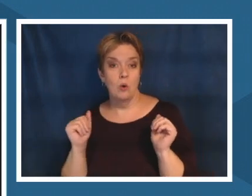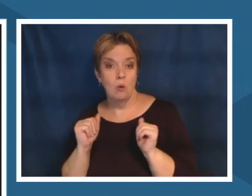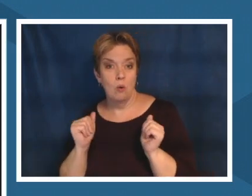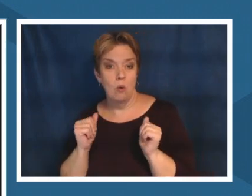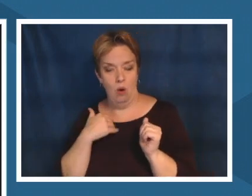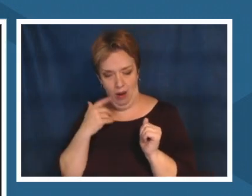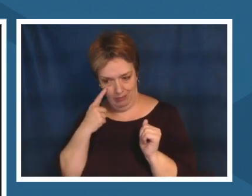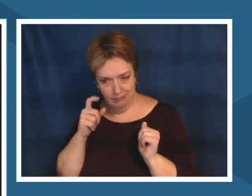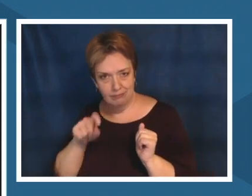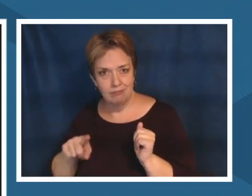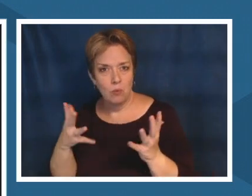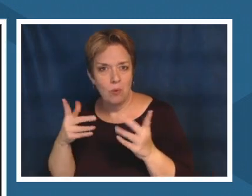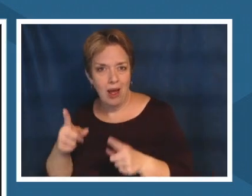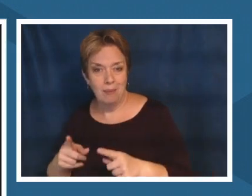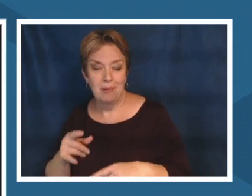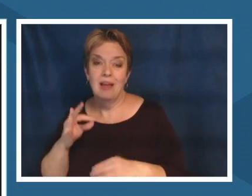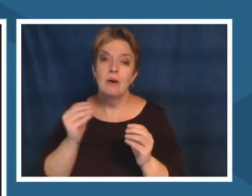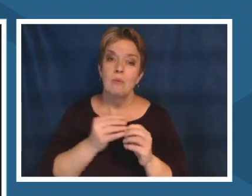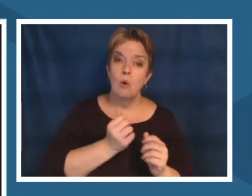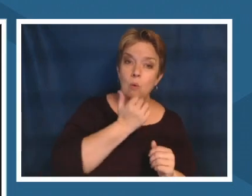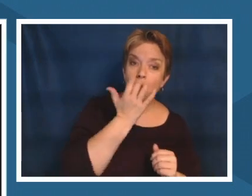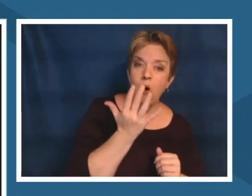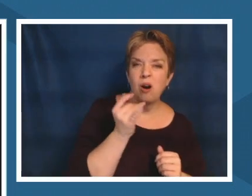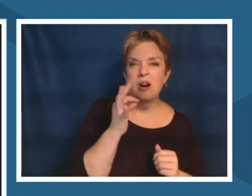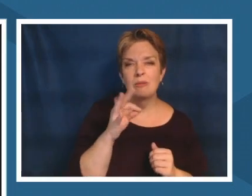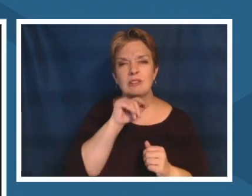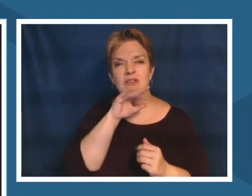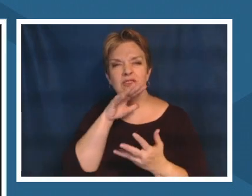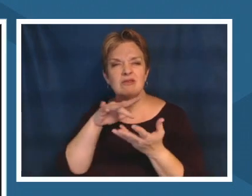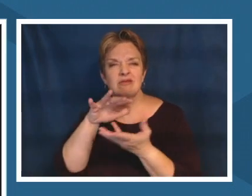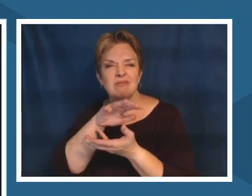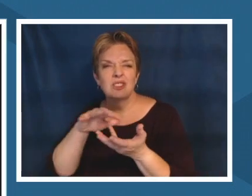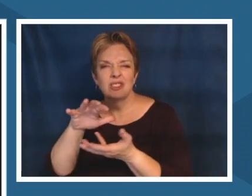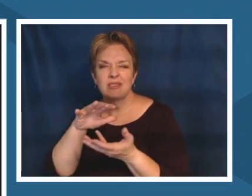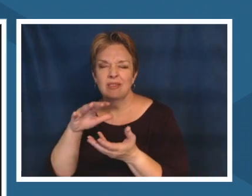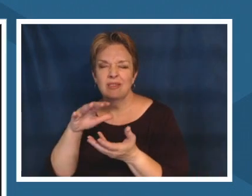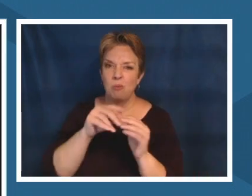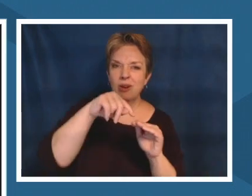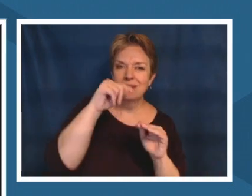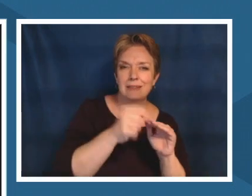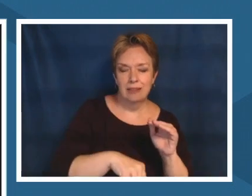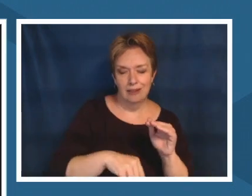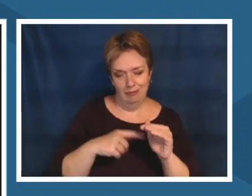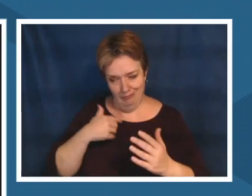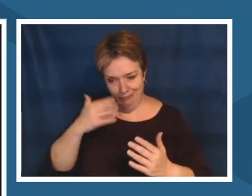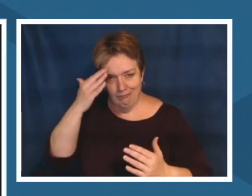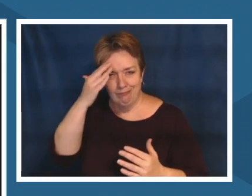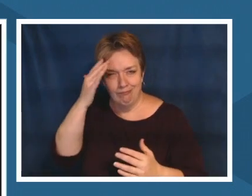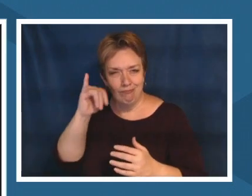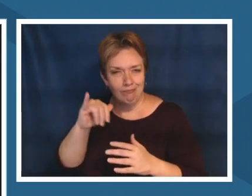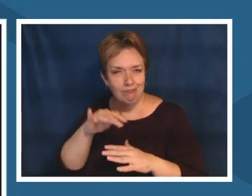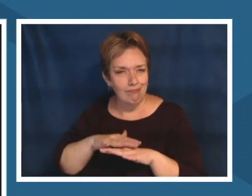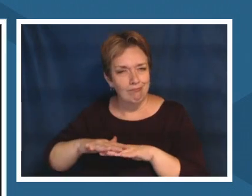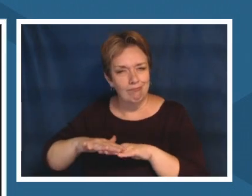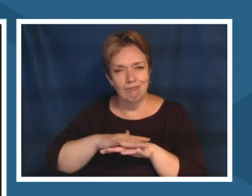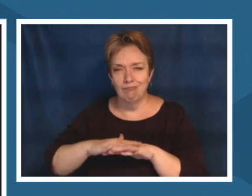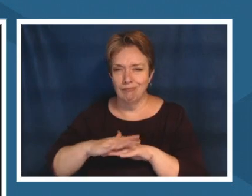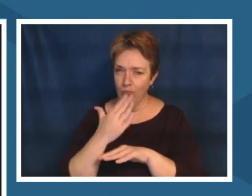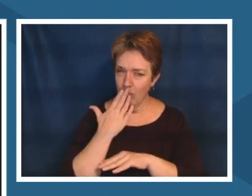is warmer when it's murky where it's deep all these things and